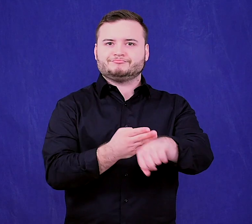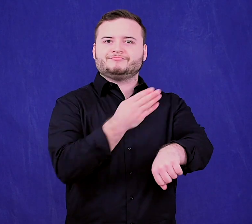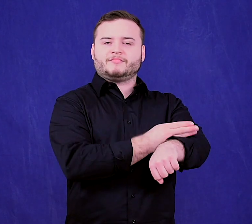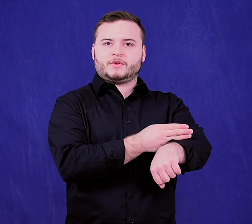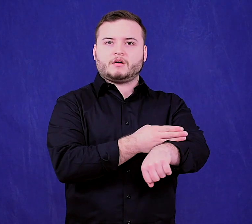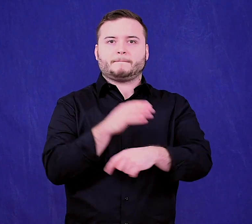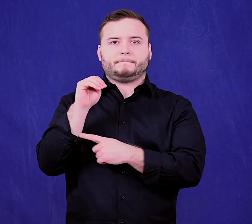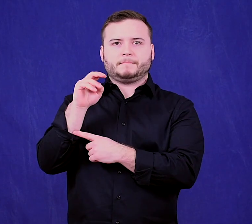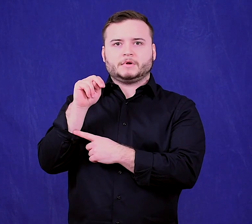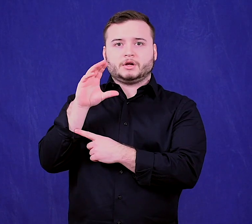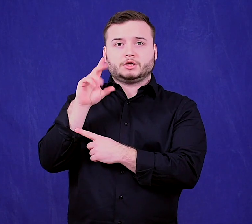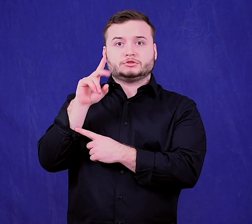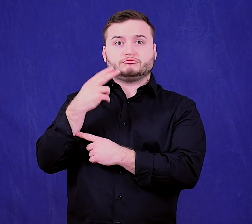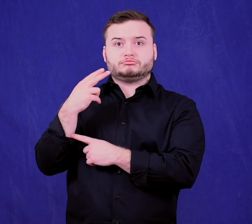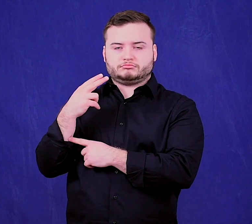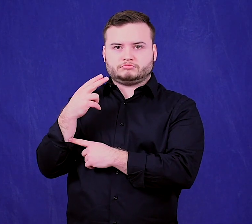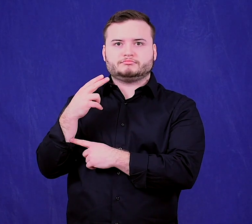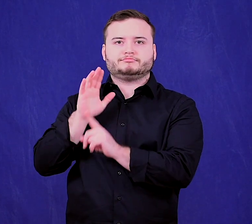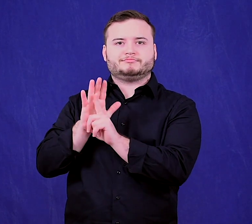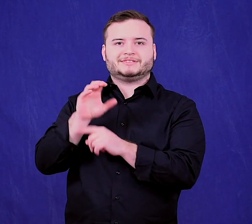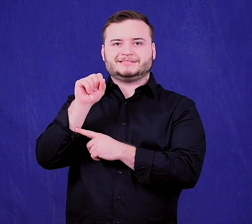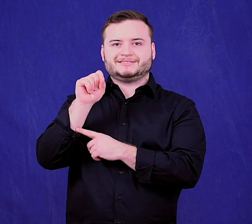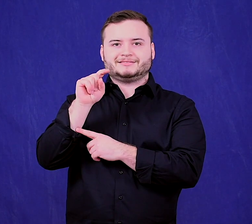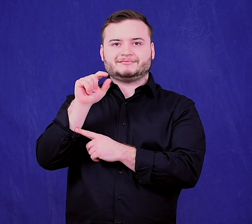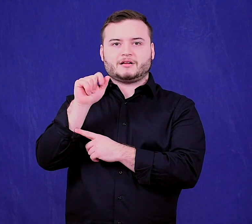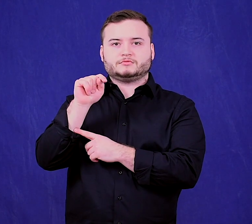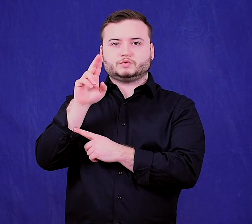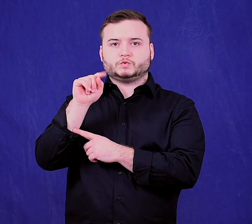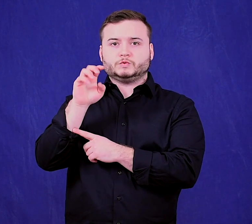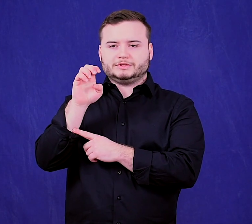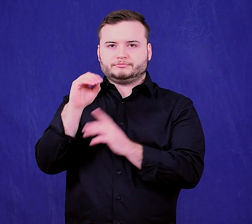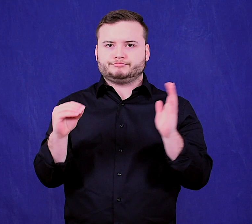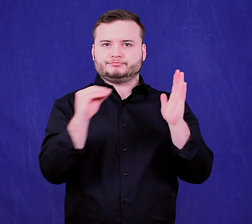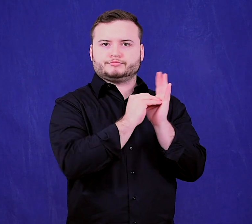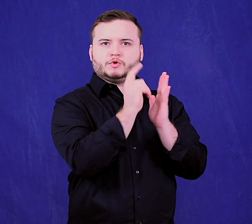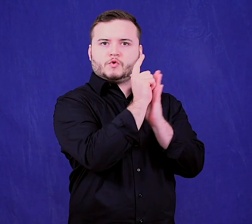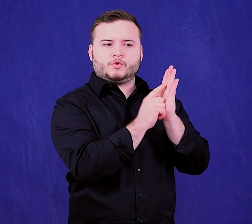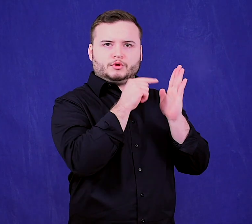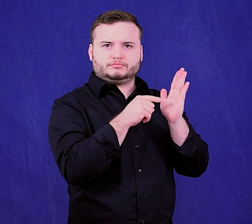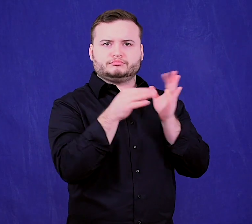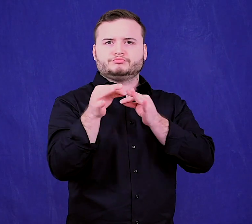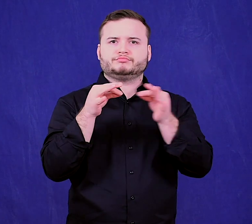Our bill to update MNCDHH’s statute, describing the role and